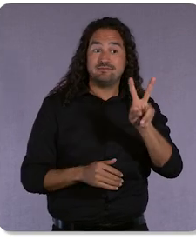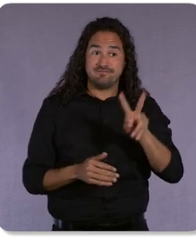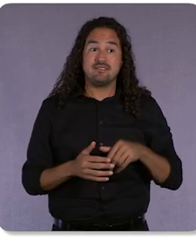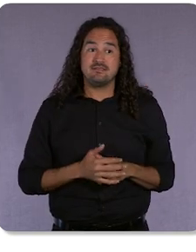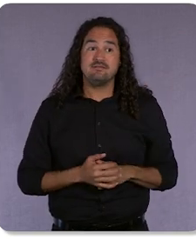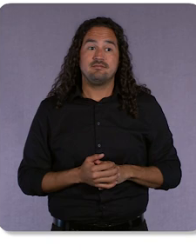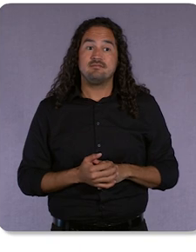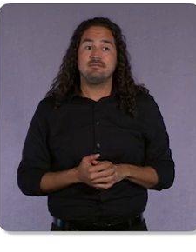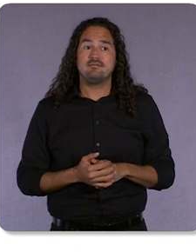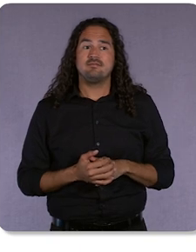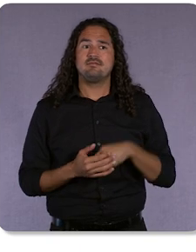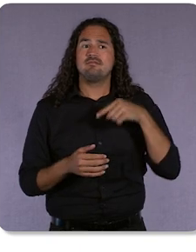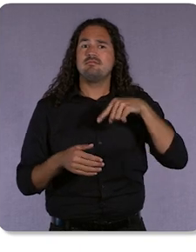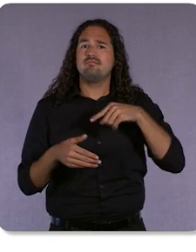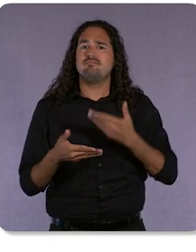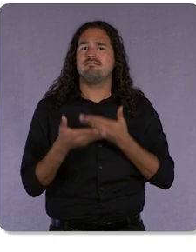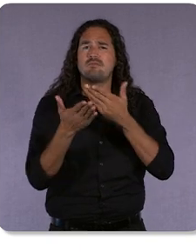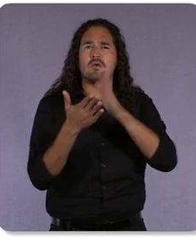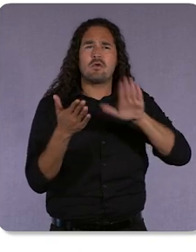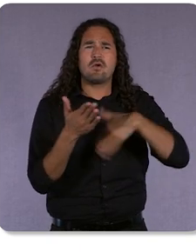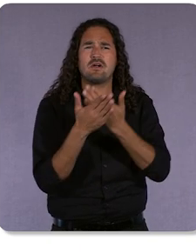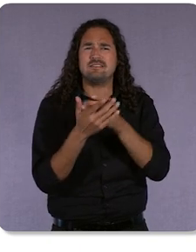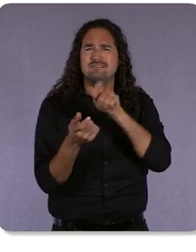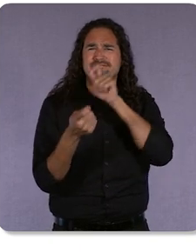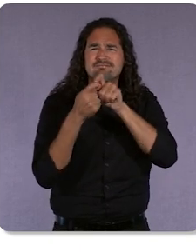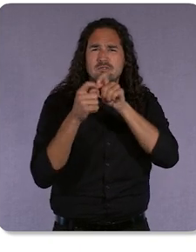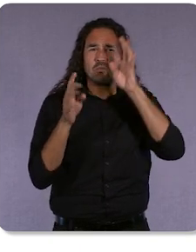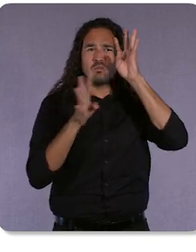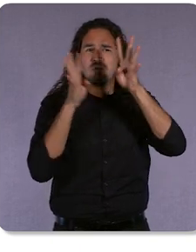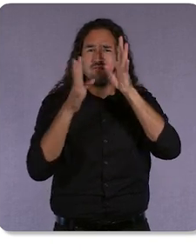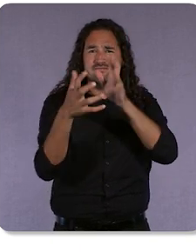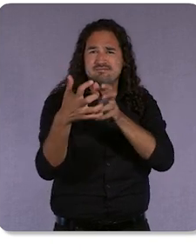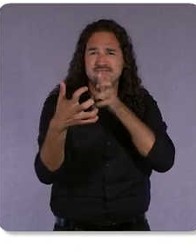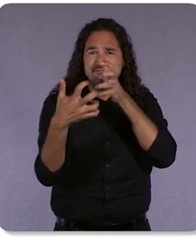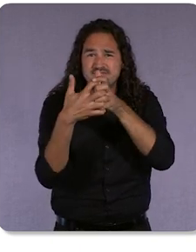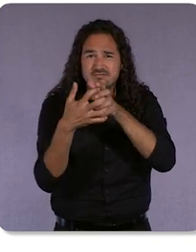for their region and their store, while also pulling it all together at scale.